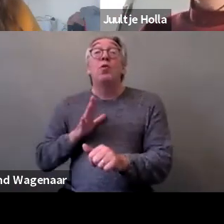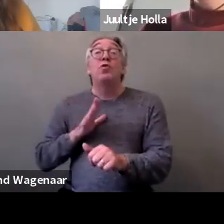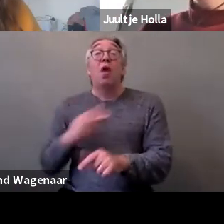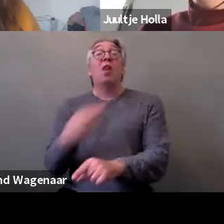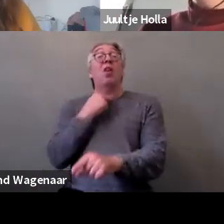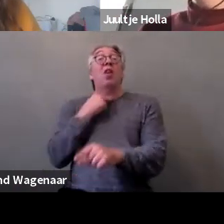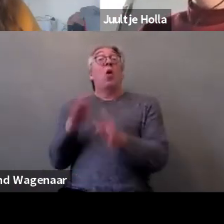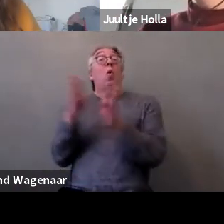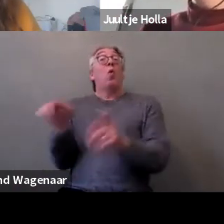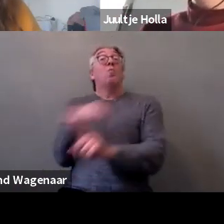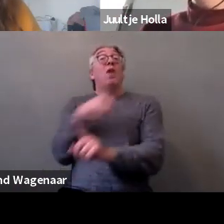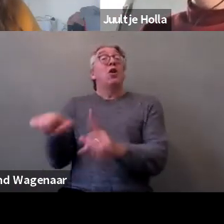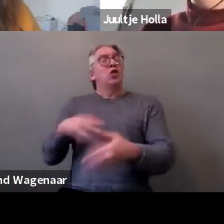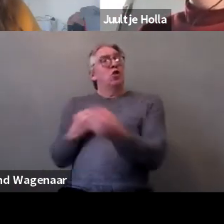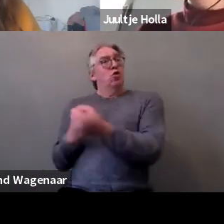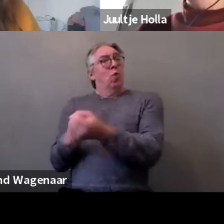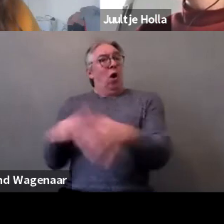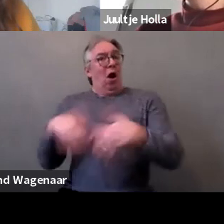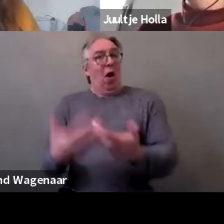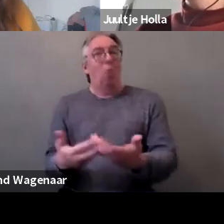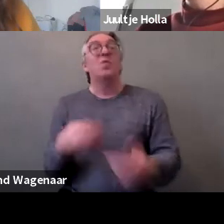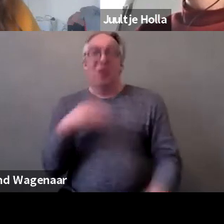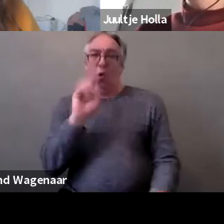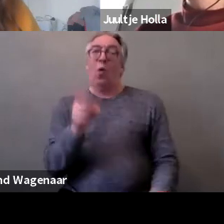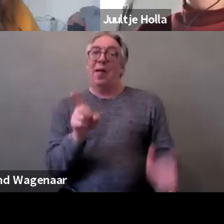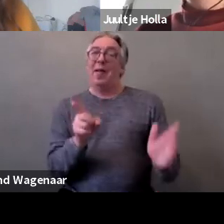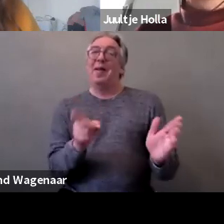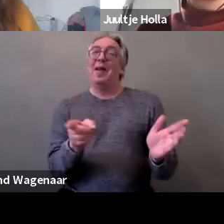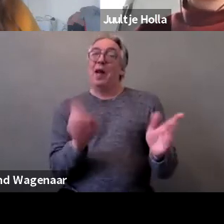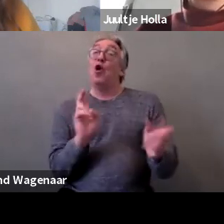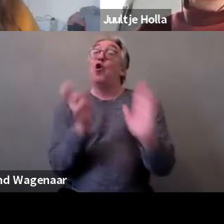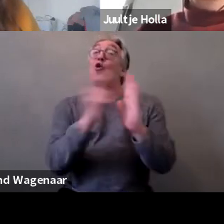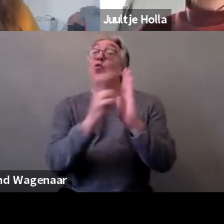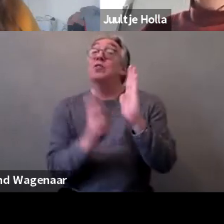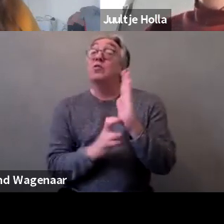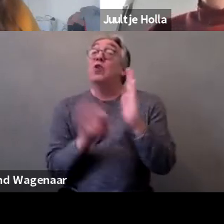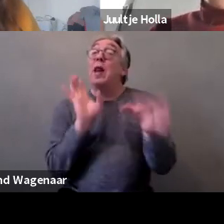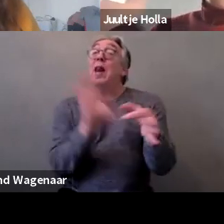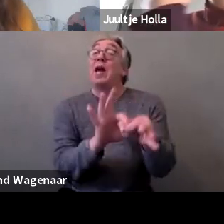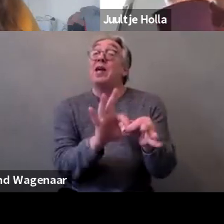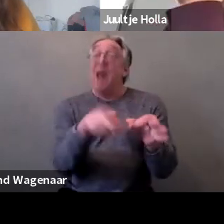So we'll post the link to register in the chat box if you're interested to attend that event.